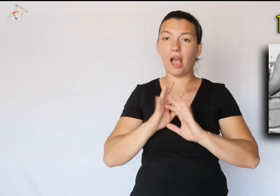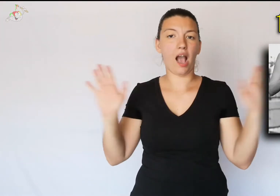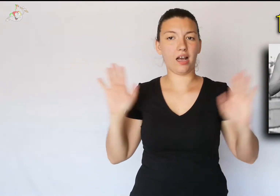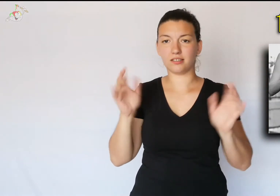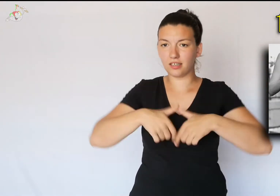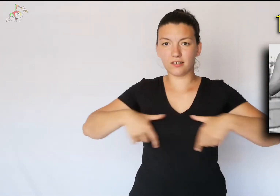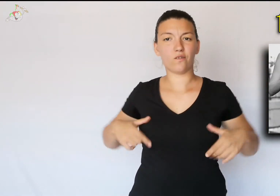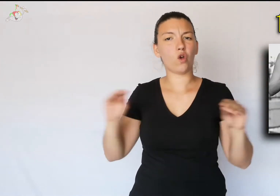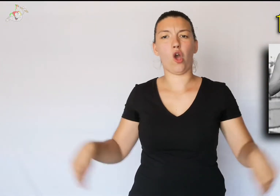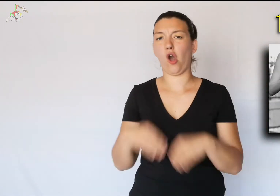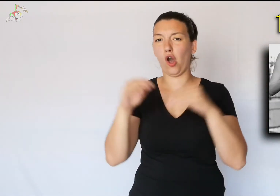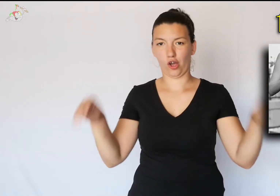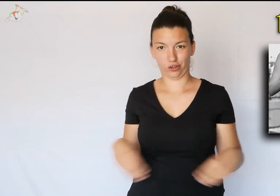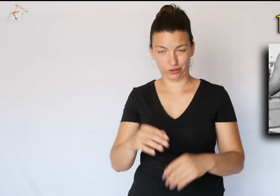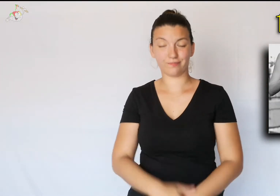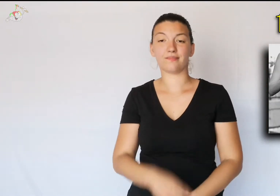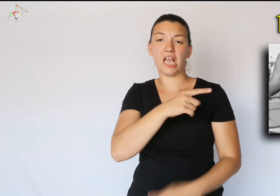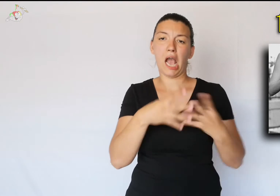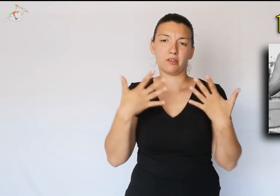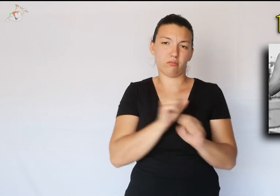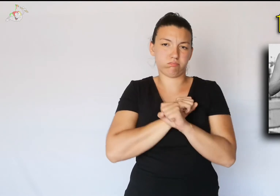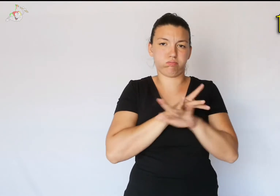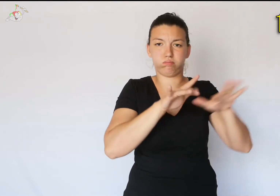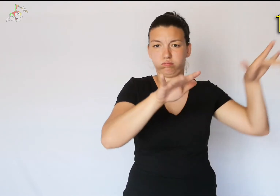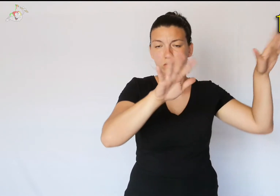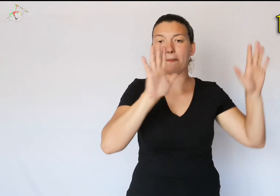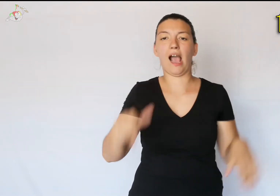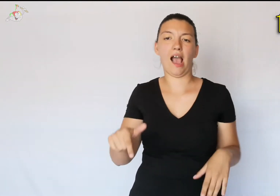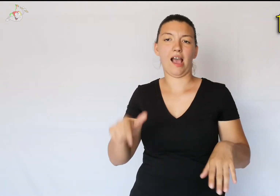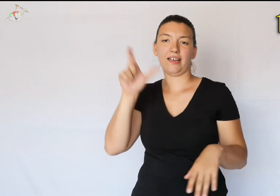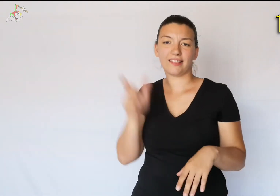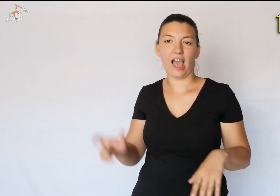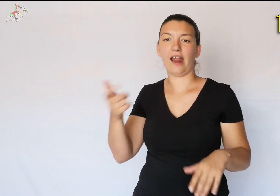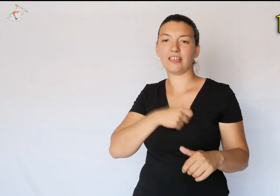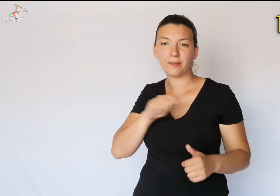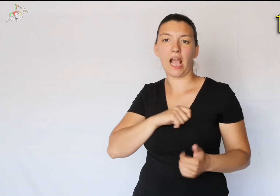and that's it, with nothing on it. It spread to the United States but was banned in Italy, Spain,